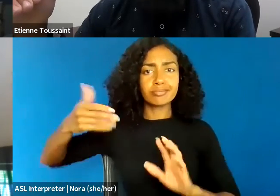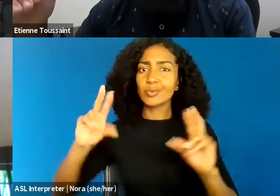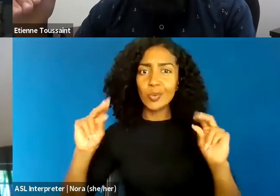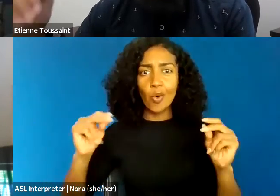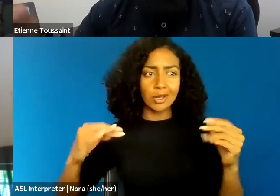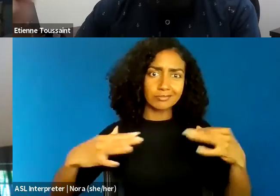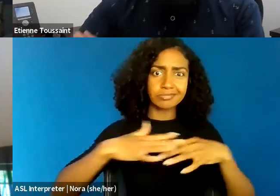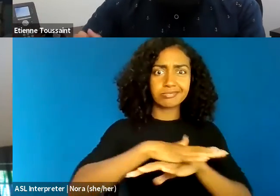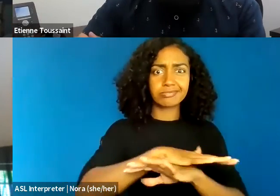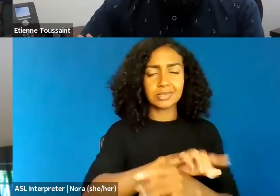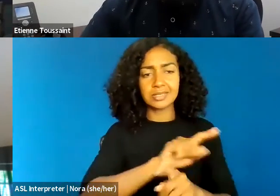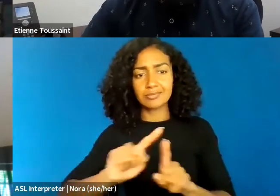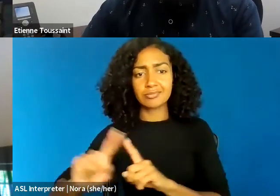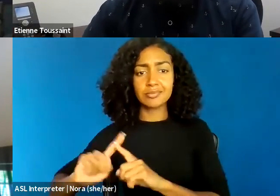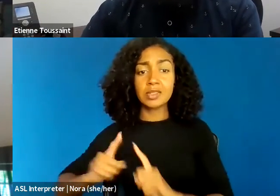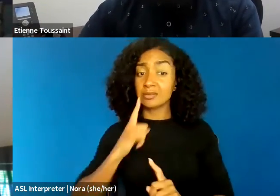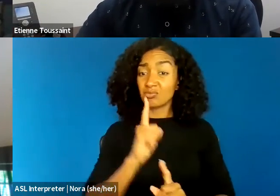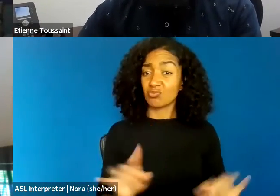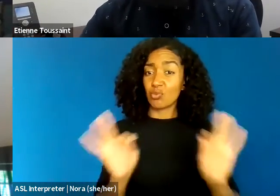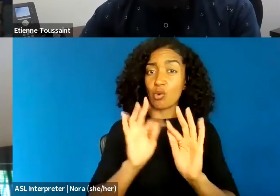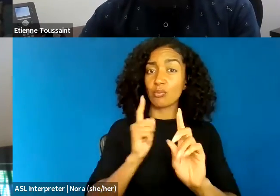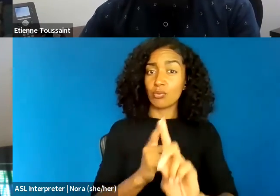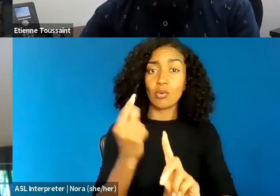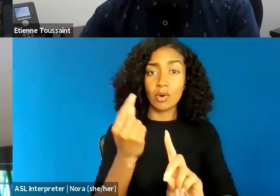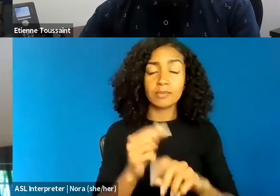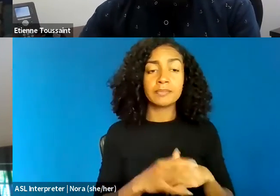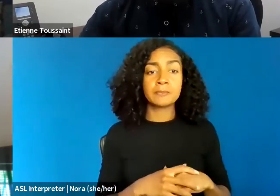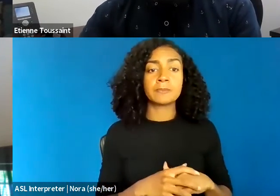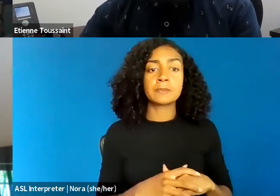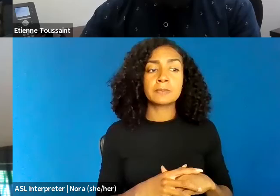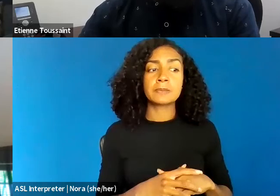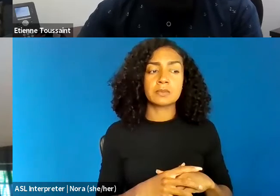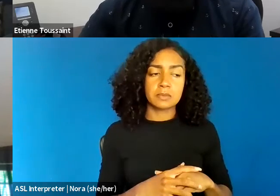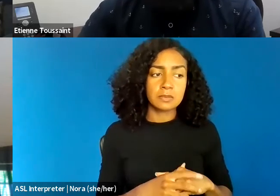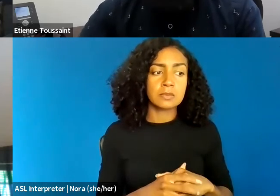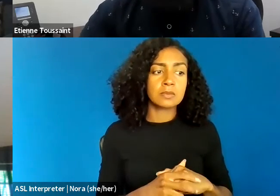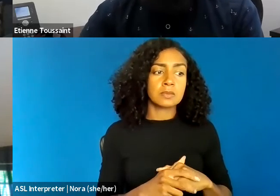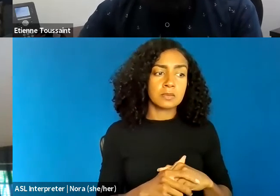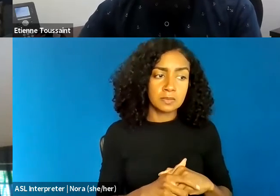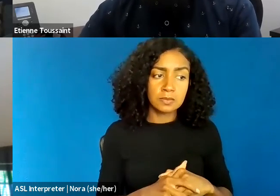because it means, when some people say, we need to have a moral reckoning,